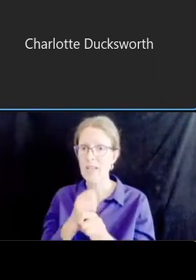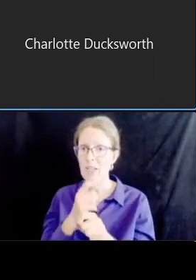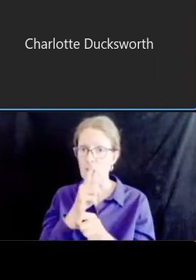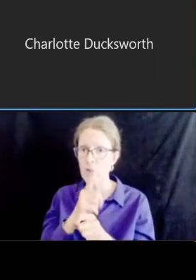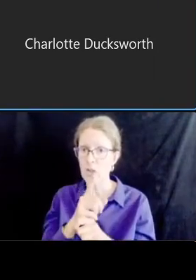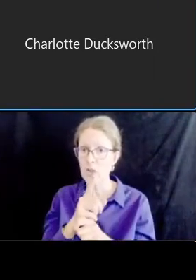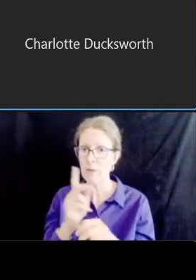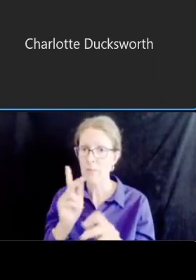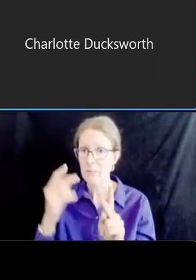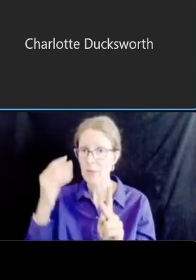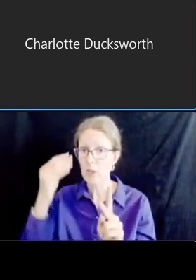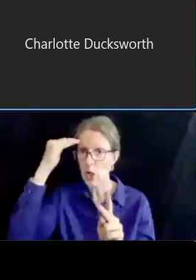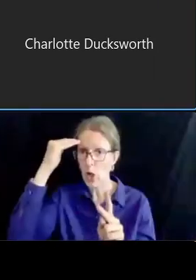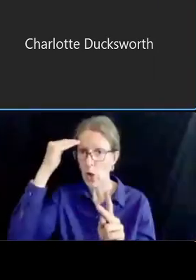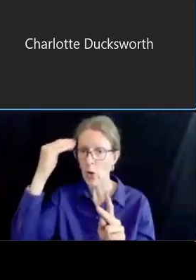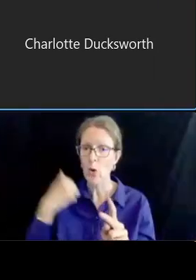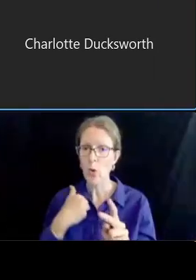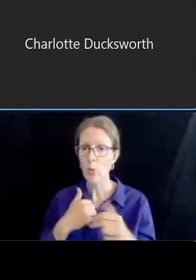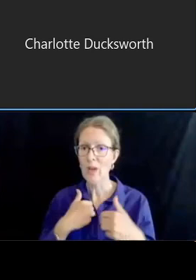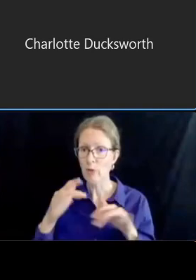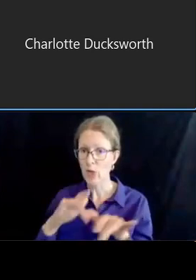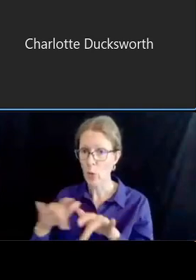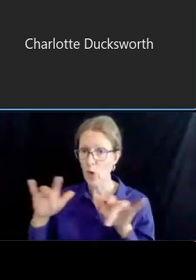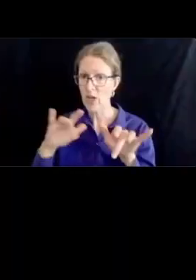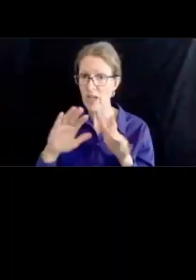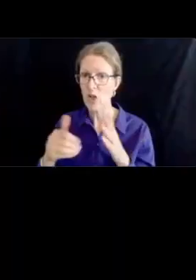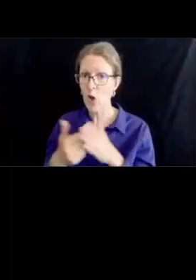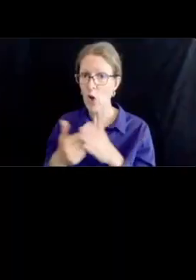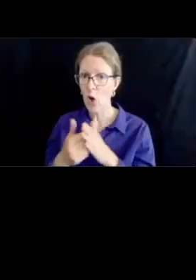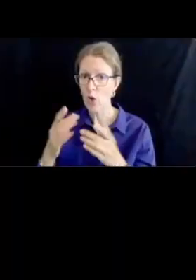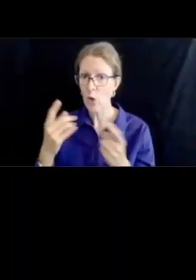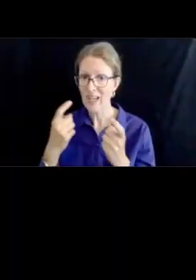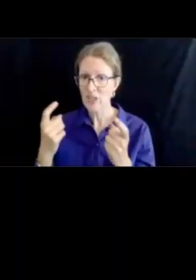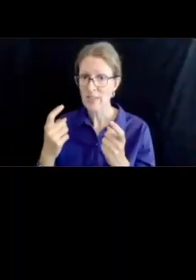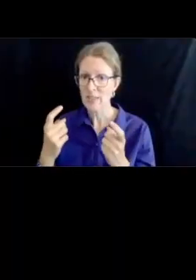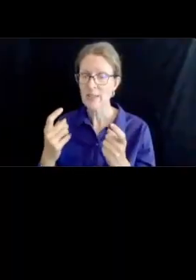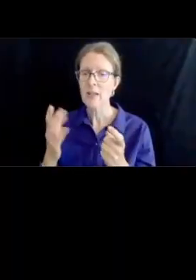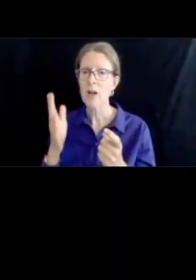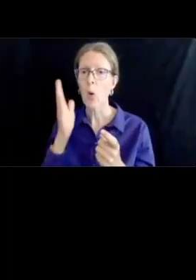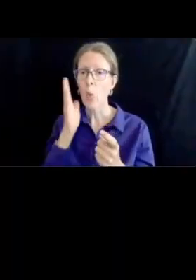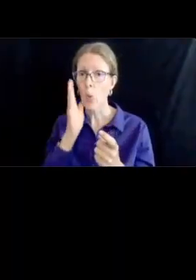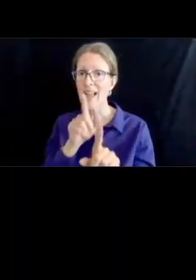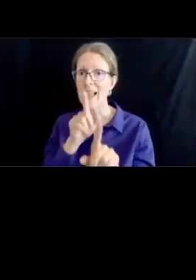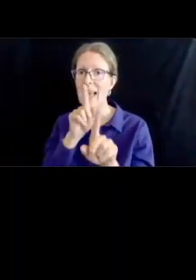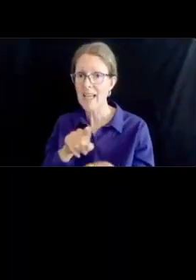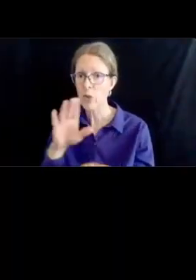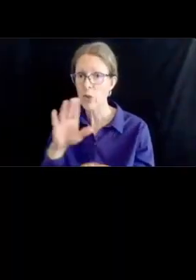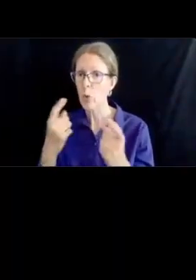the ones that we were not able to get to in the chat um in the q a function and as ed